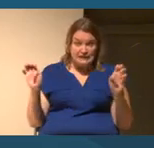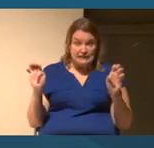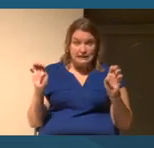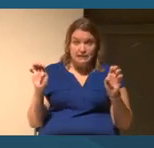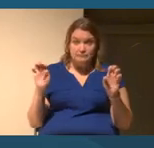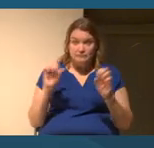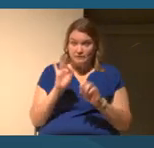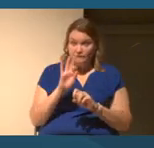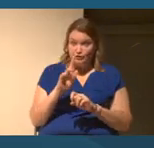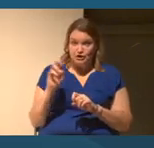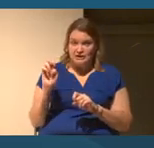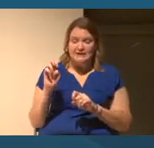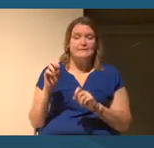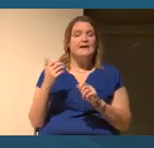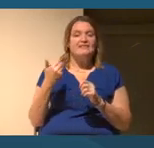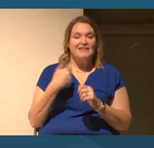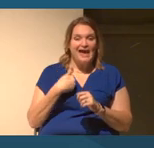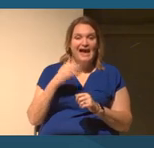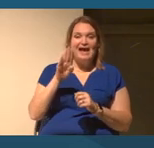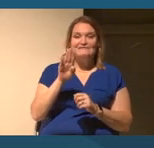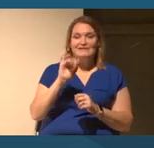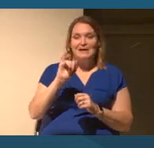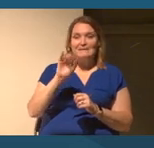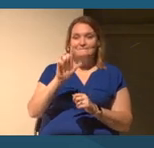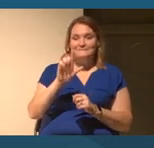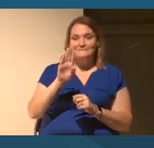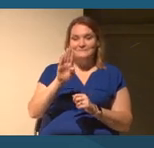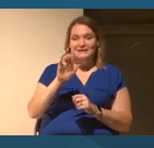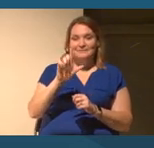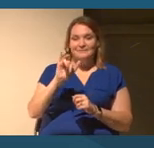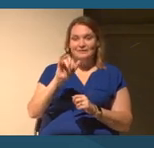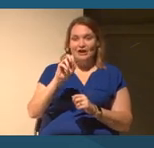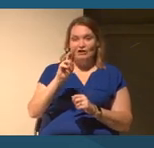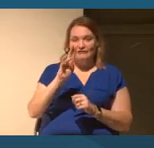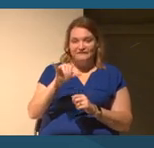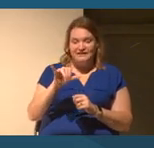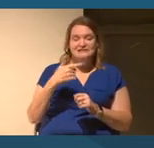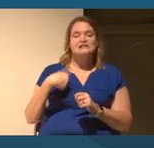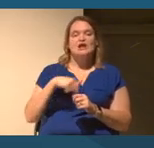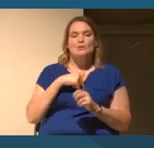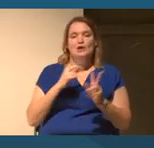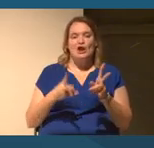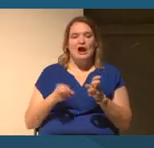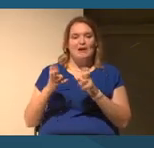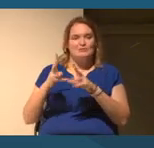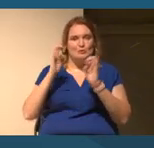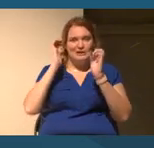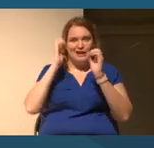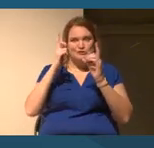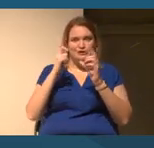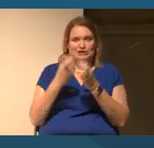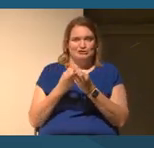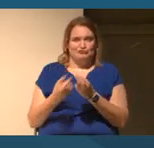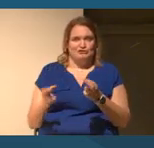And they have bibliographies as well as we're now uploading educational resources around them.